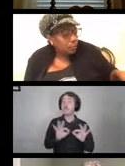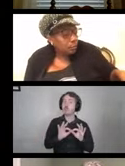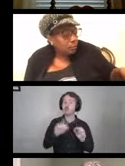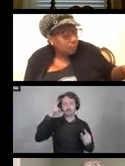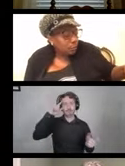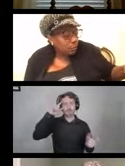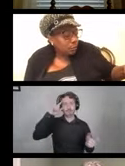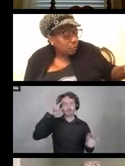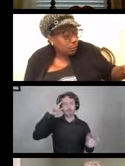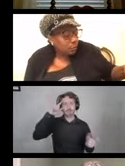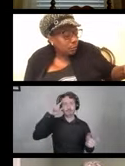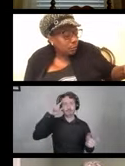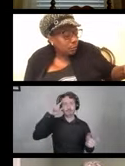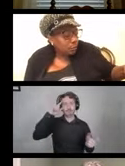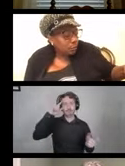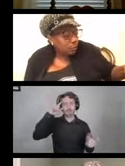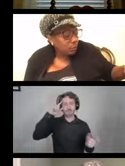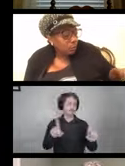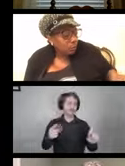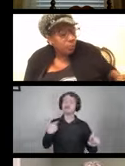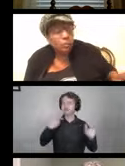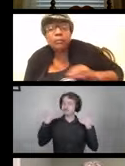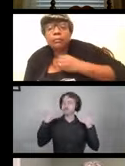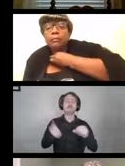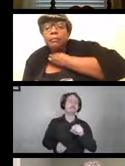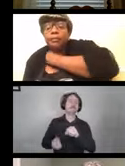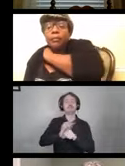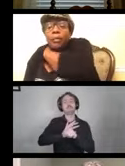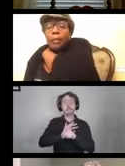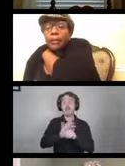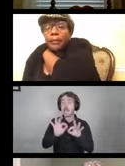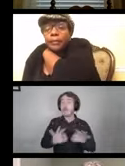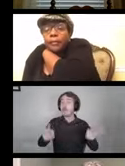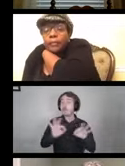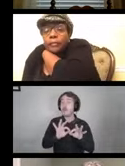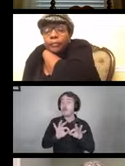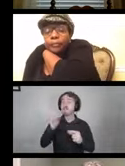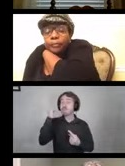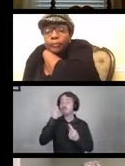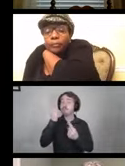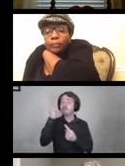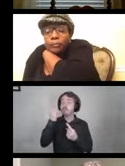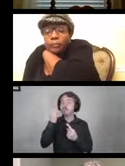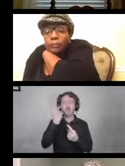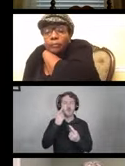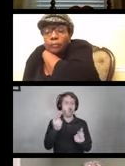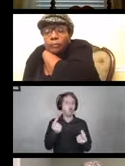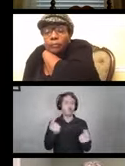as we are going through this pandemic. Important points to consider doing differently during COVID—